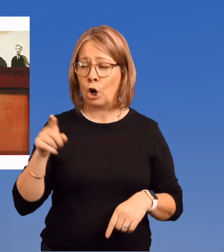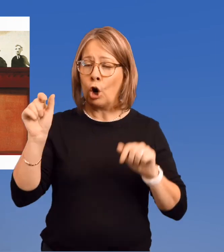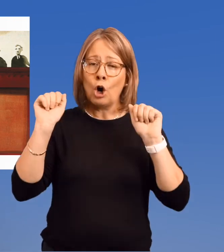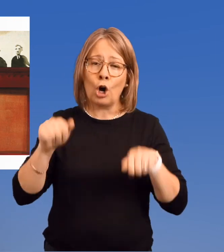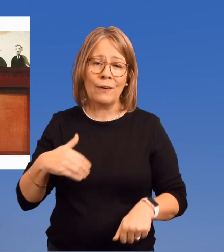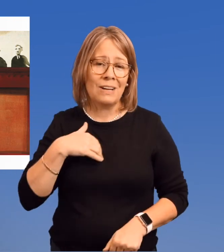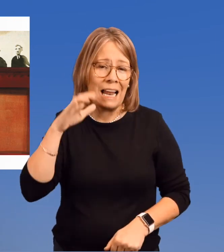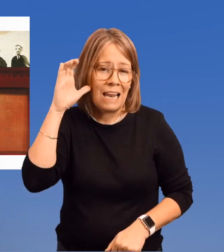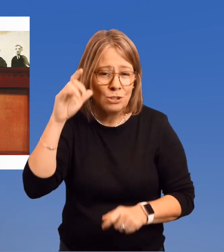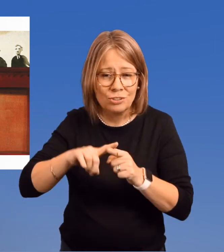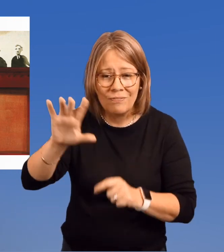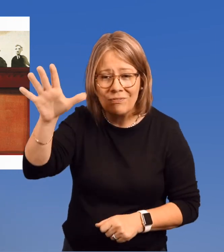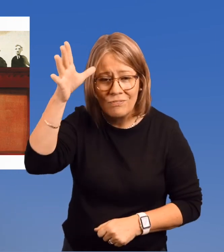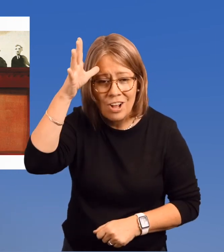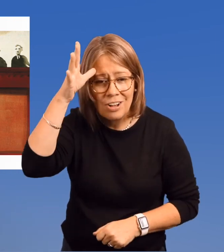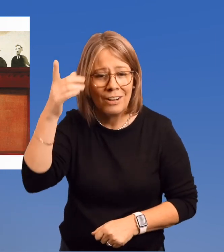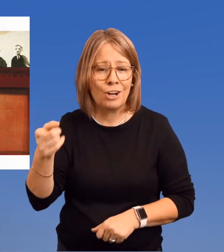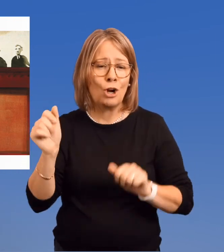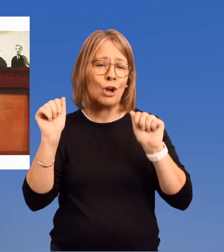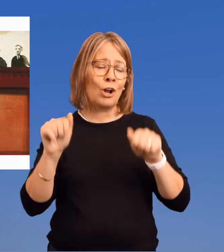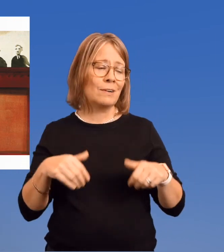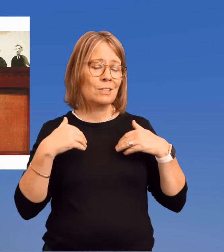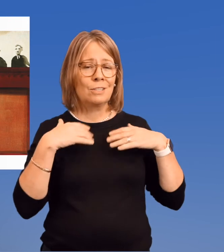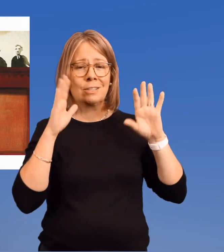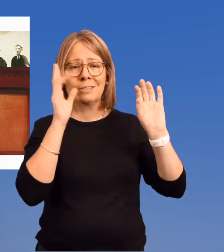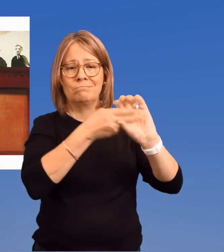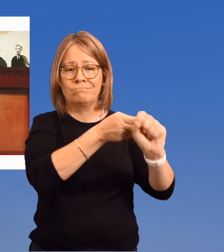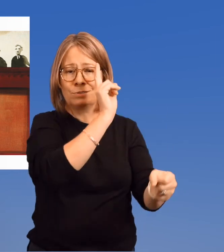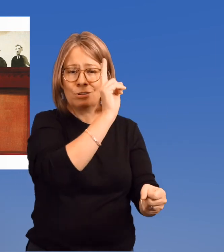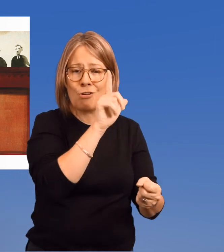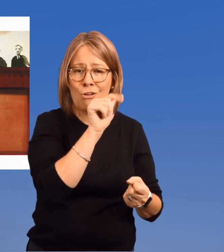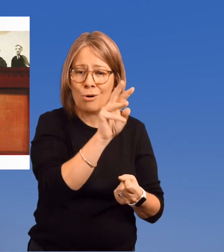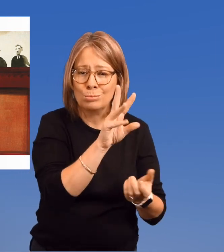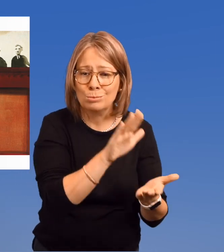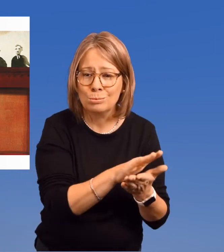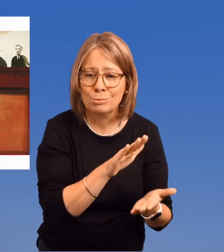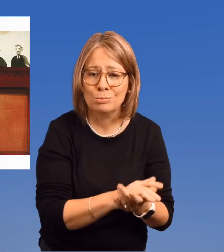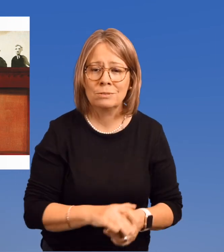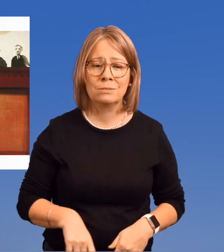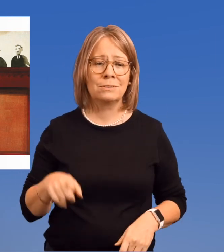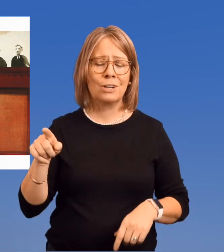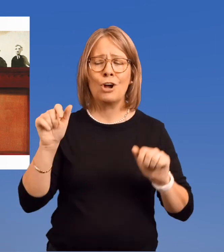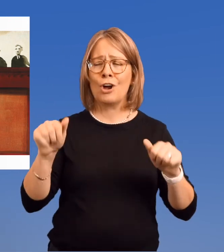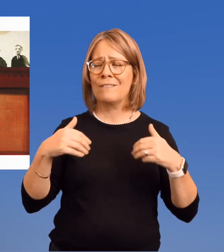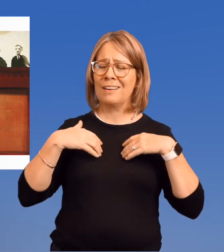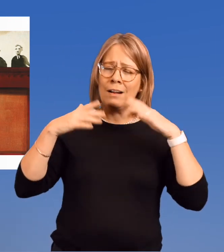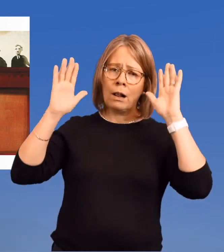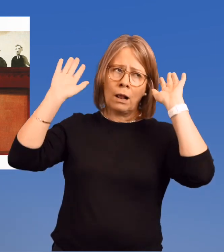She could have listened to her father. She could have dropped out of law school.